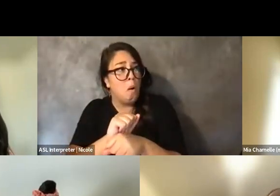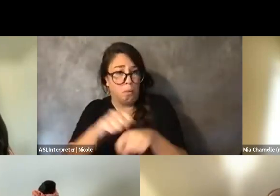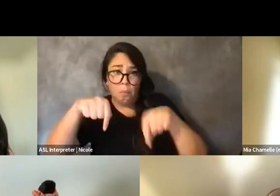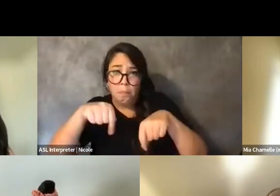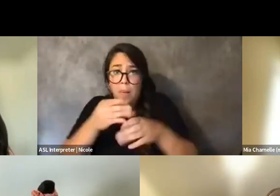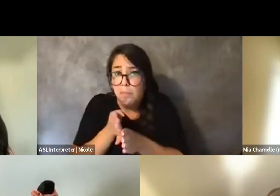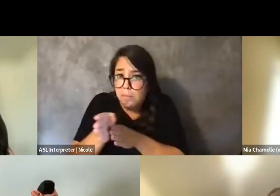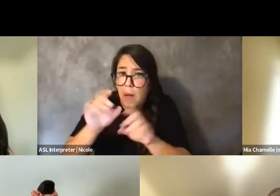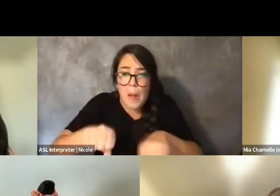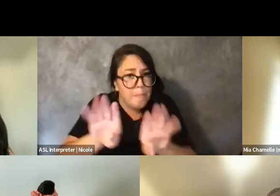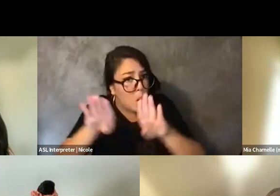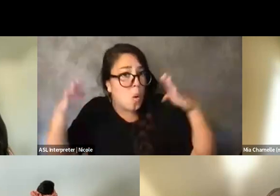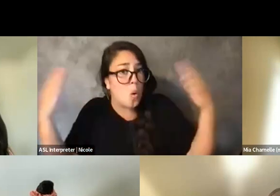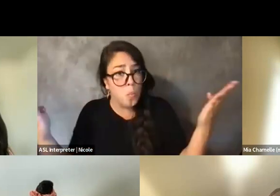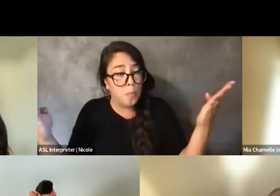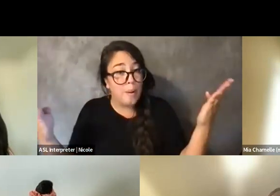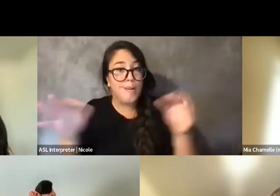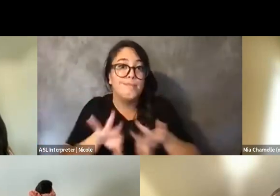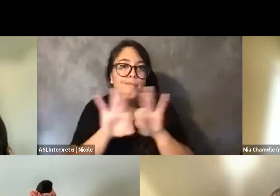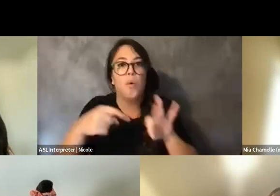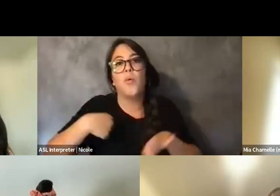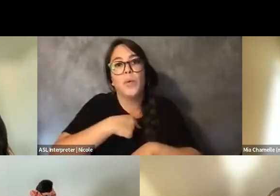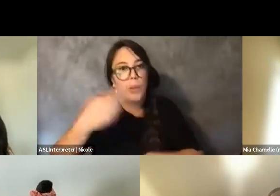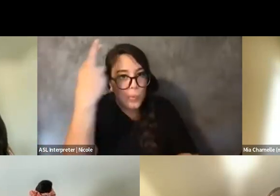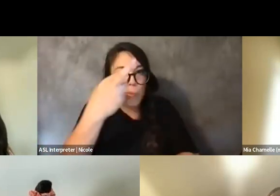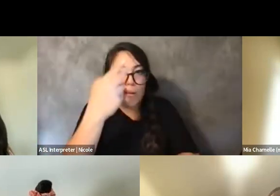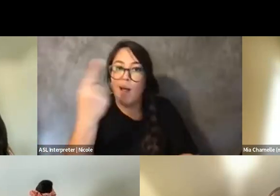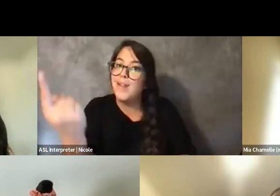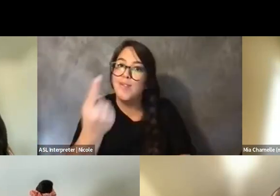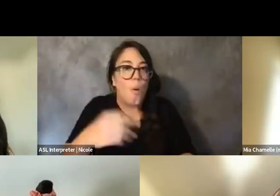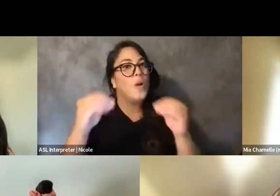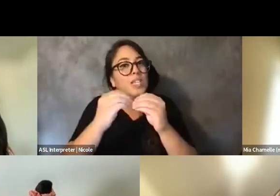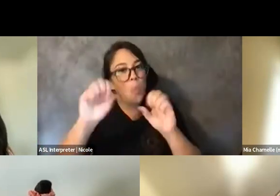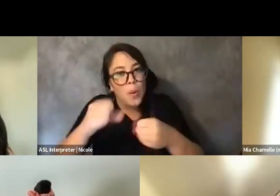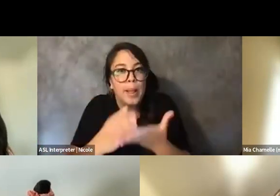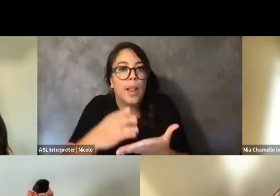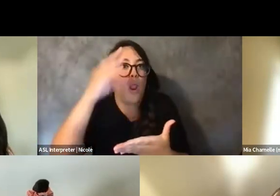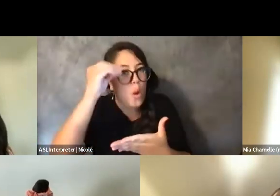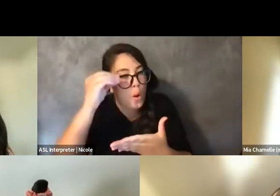like, we always still have room to grow, like, we always still have things to learn. And again, there's many ways to do the same thing.